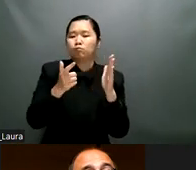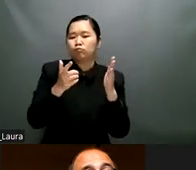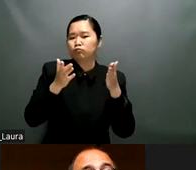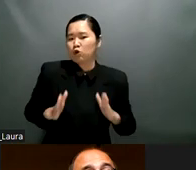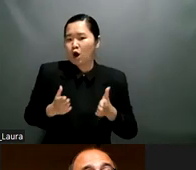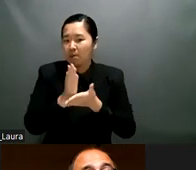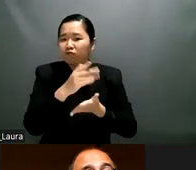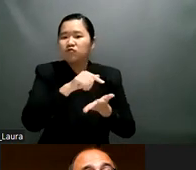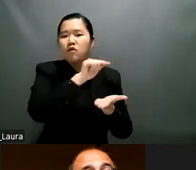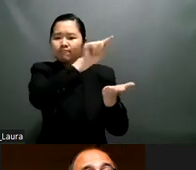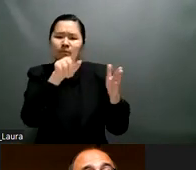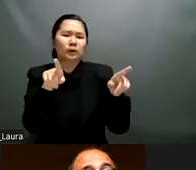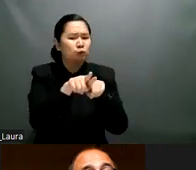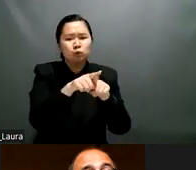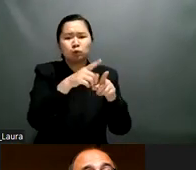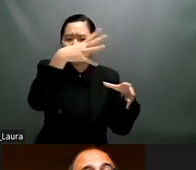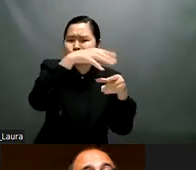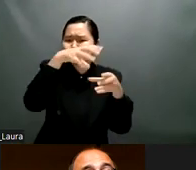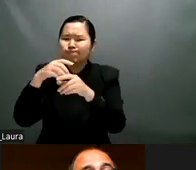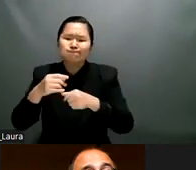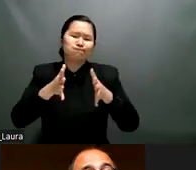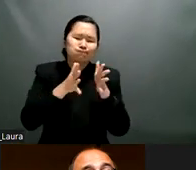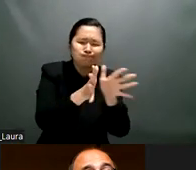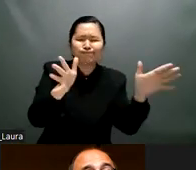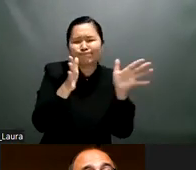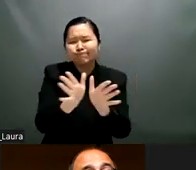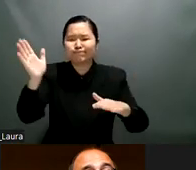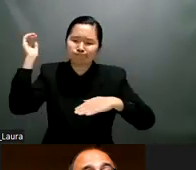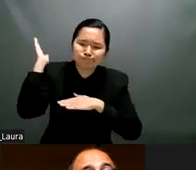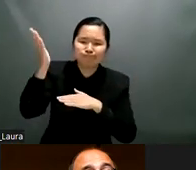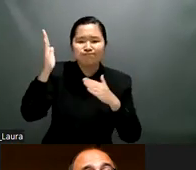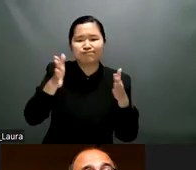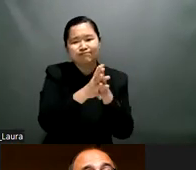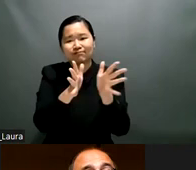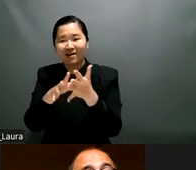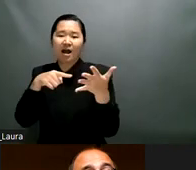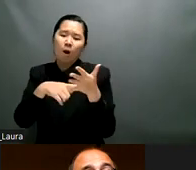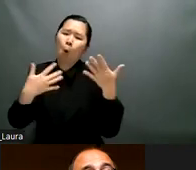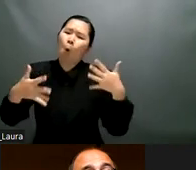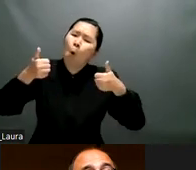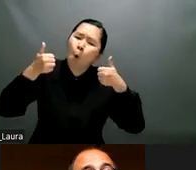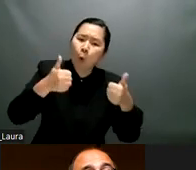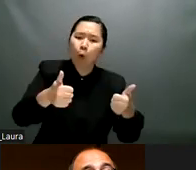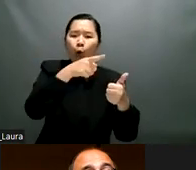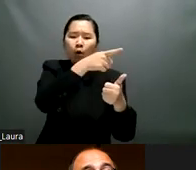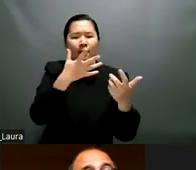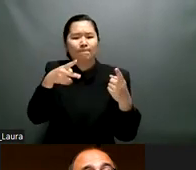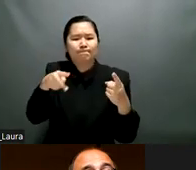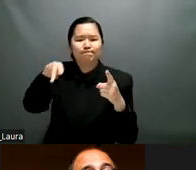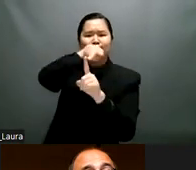embrace national human rights commission and the national commission of violence against women